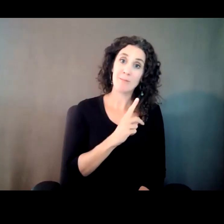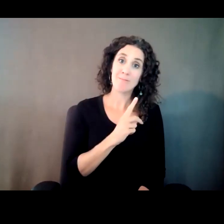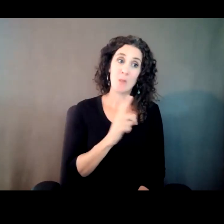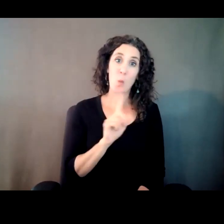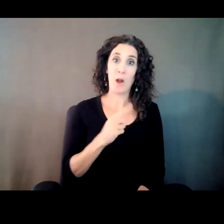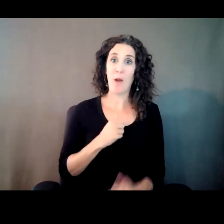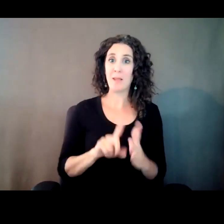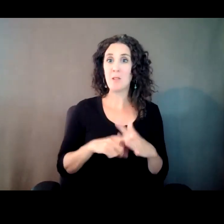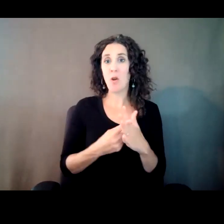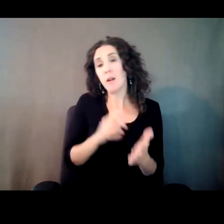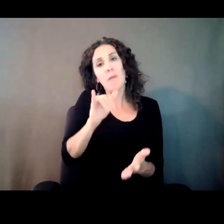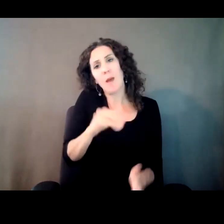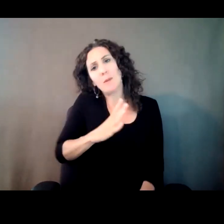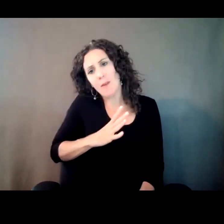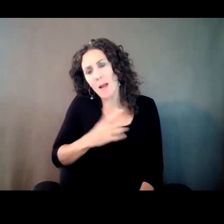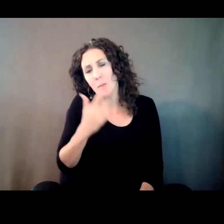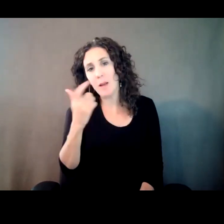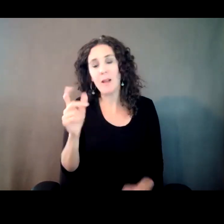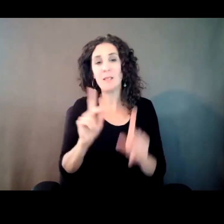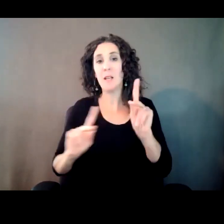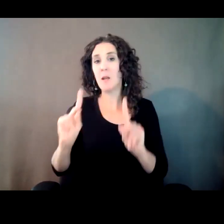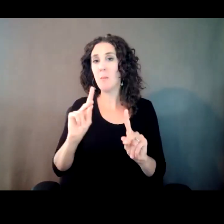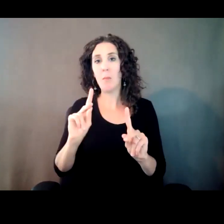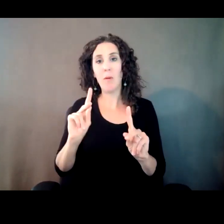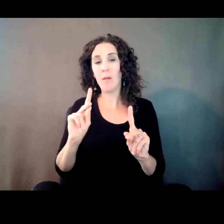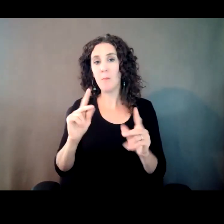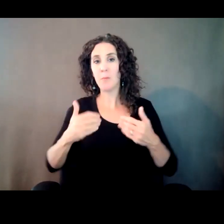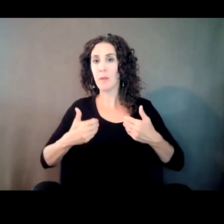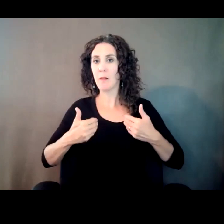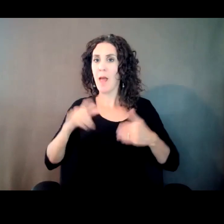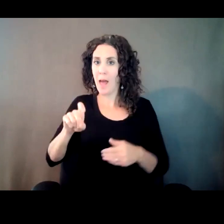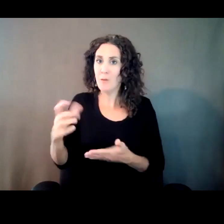Which is understandable. These people have obviously a living to make and when it looks